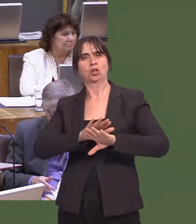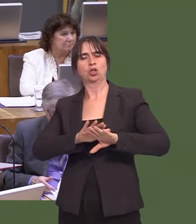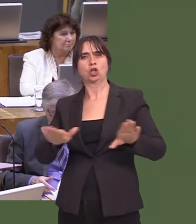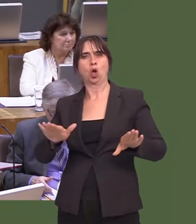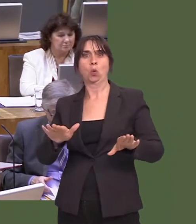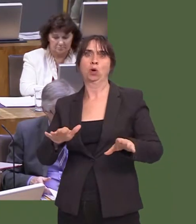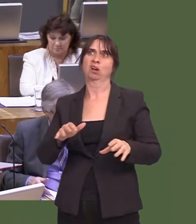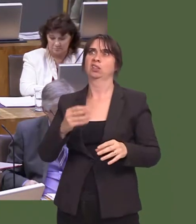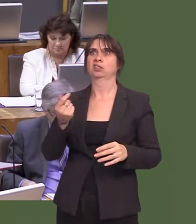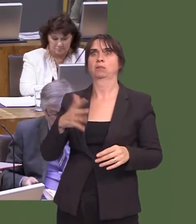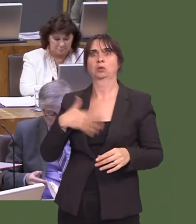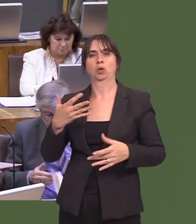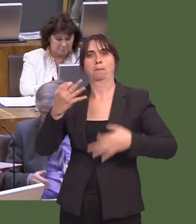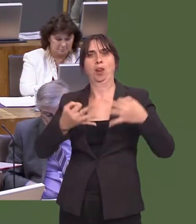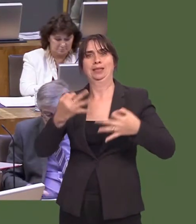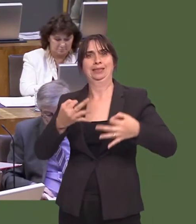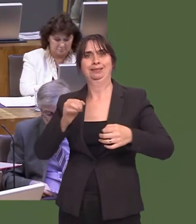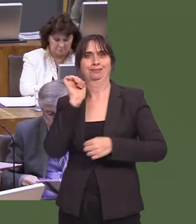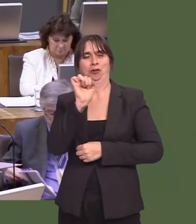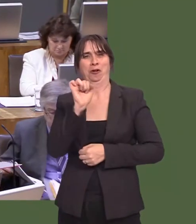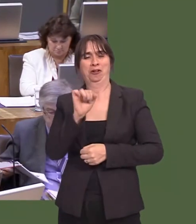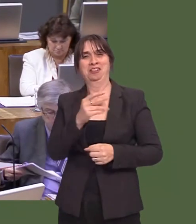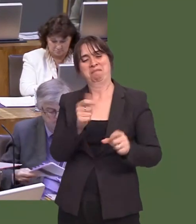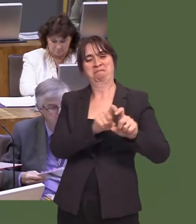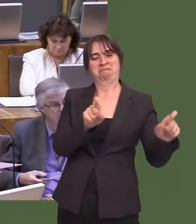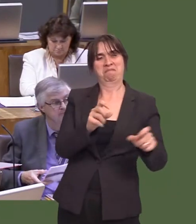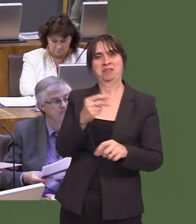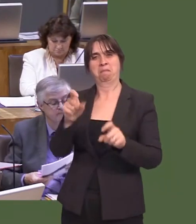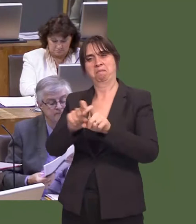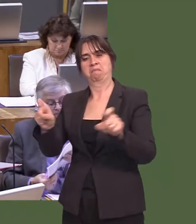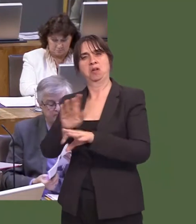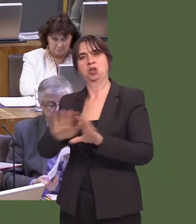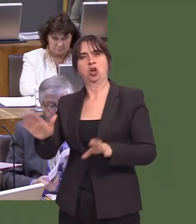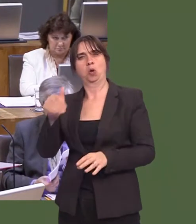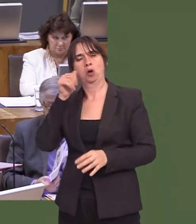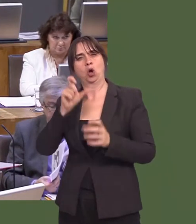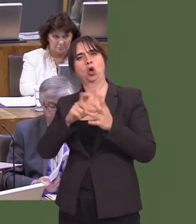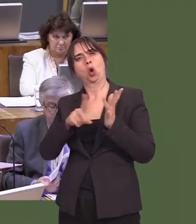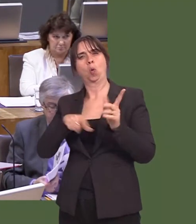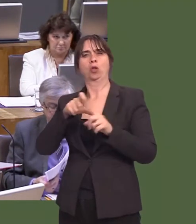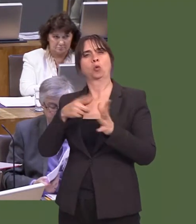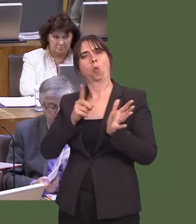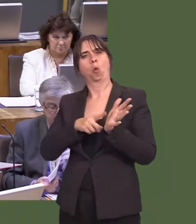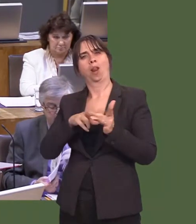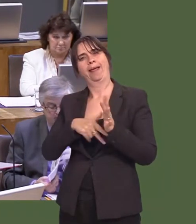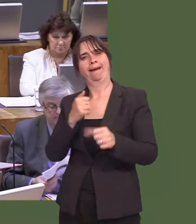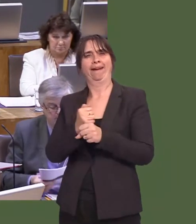We will know of people who have been scammed in this way, particularly older people who feel particularly vulnerable.